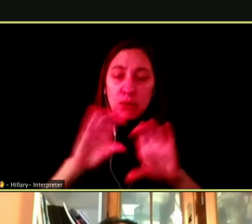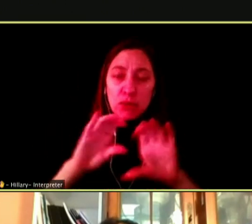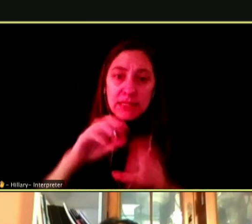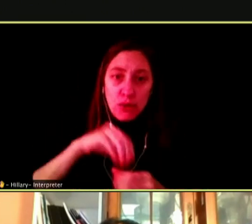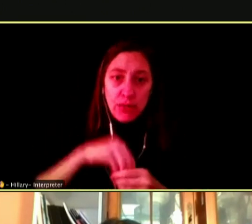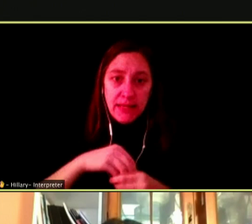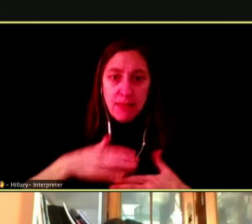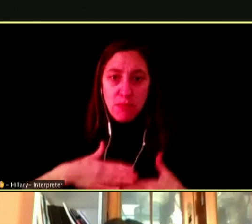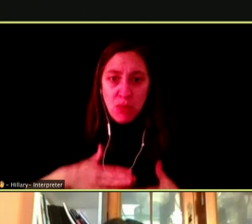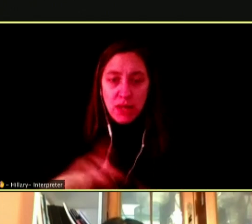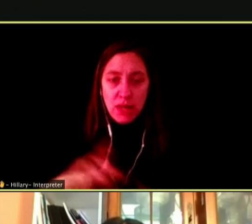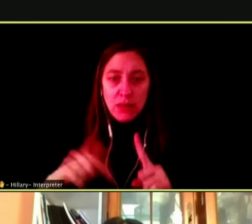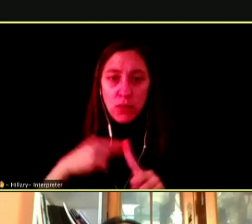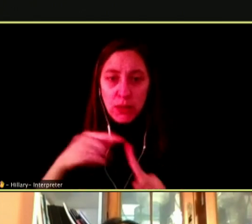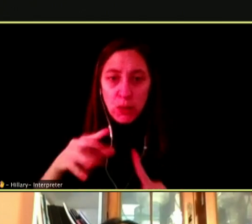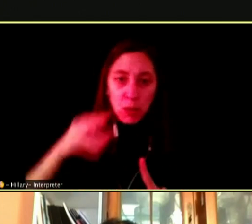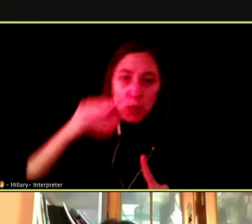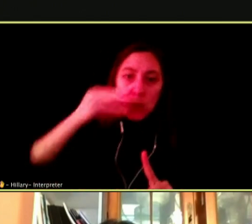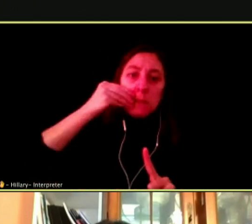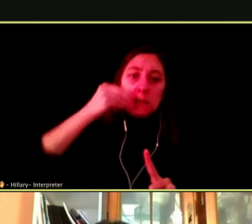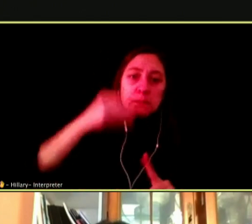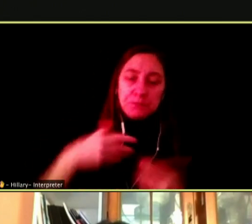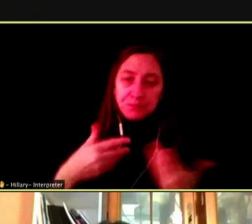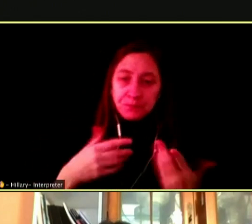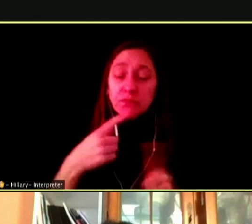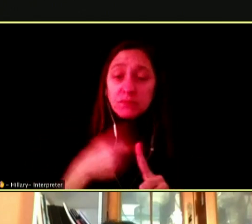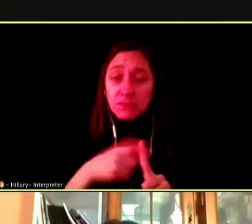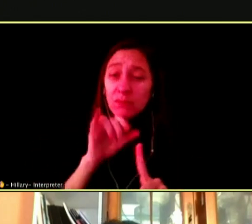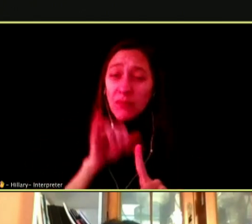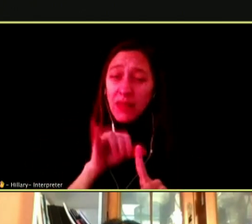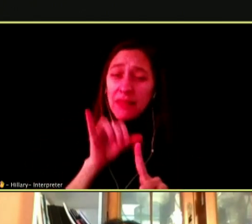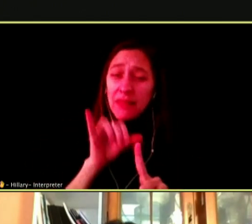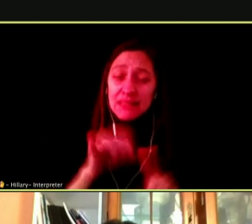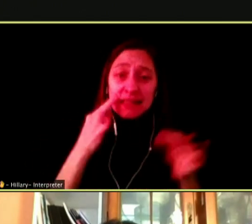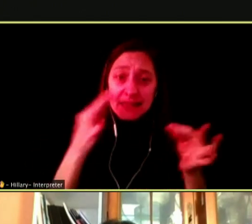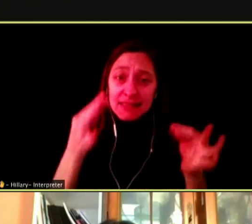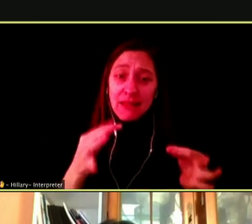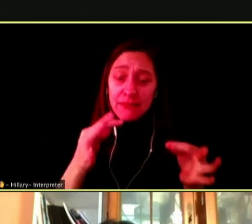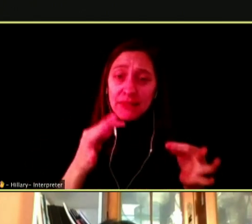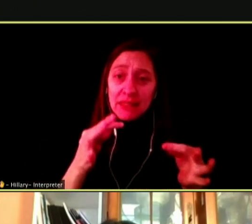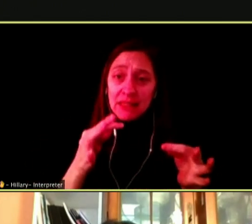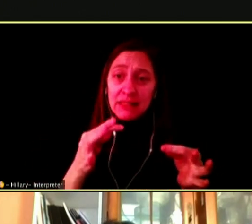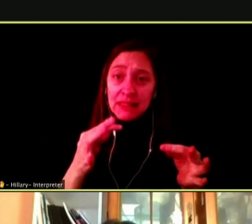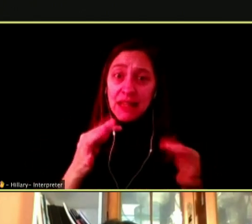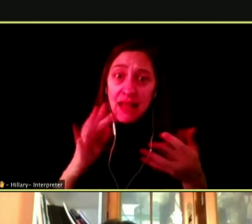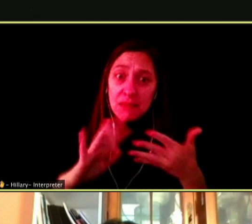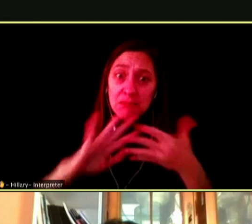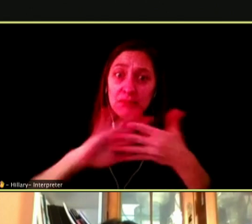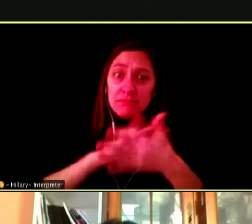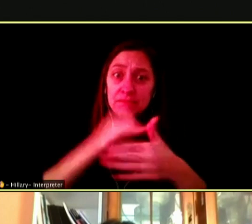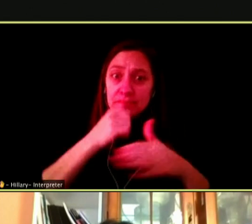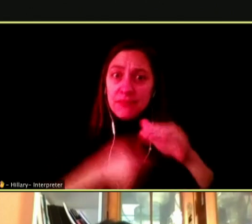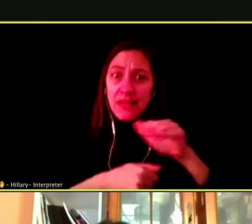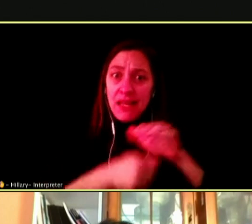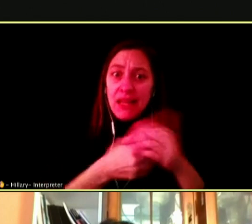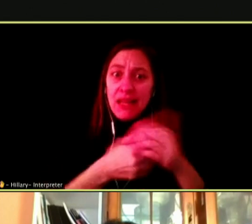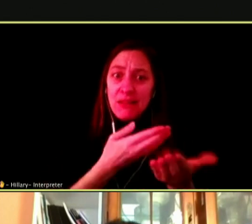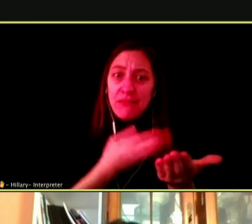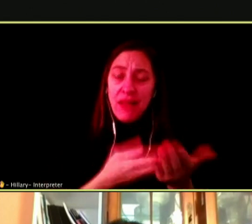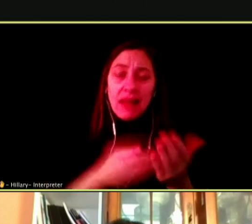AND SO FROM THAT, THAT IS DEFINITELY ANOTHER AND IN FACT THAT IF YOU LIKE TEENAGERS AREN'T AS AWARE OF.